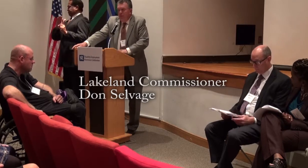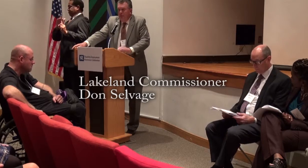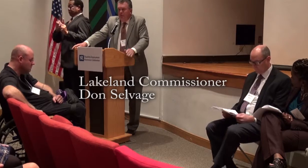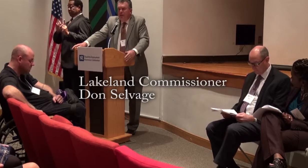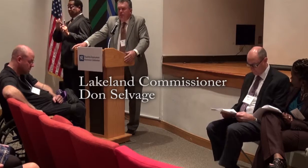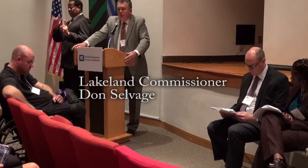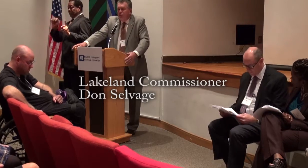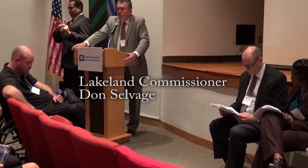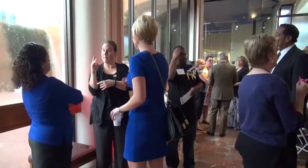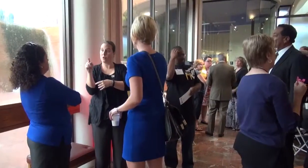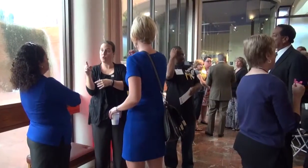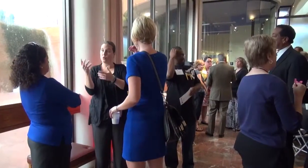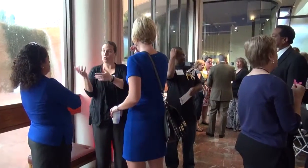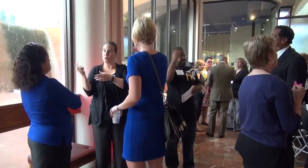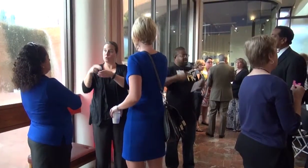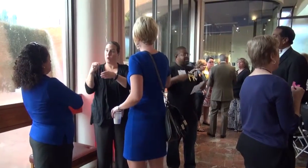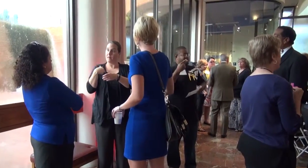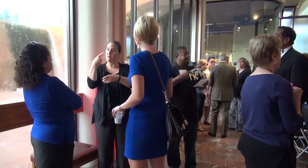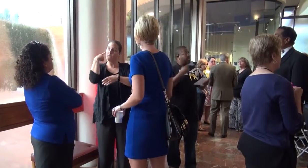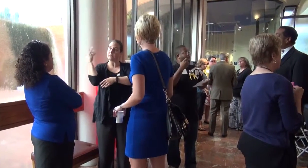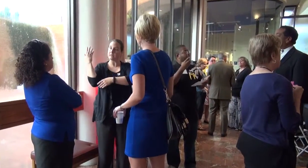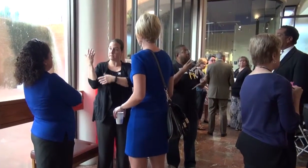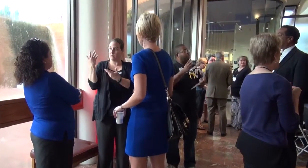It's a natural human inclination to say